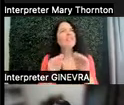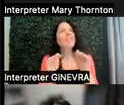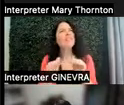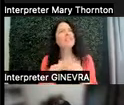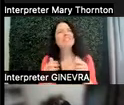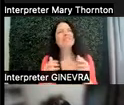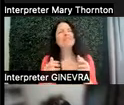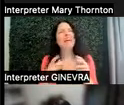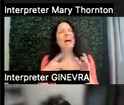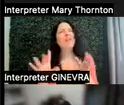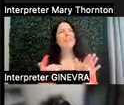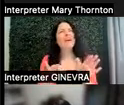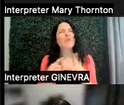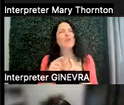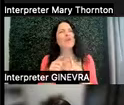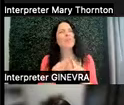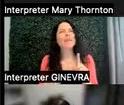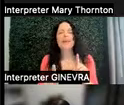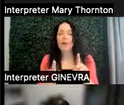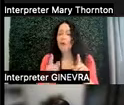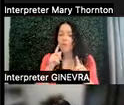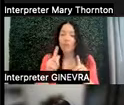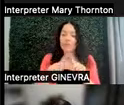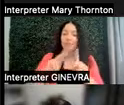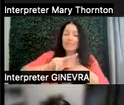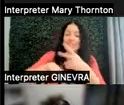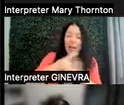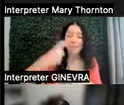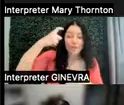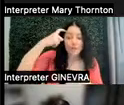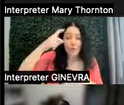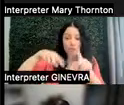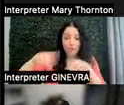with different types of neurodiverse brains, it can be hard for them to understand too.